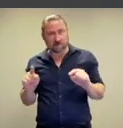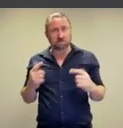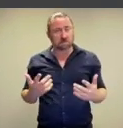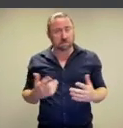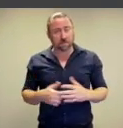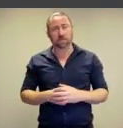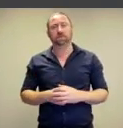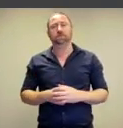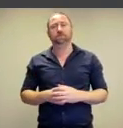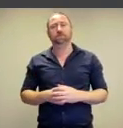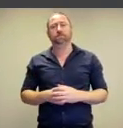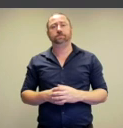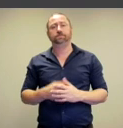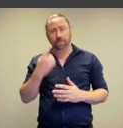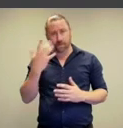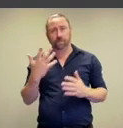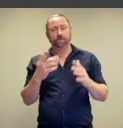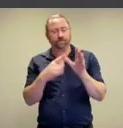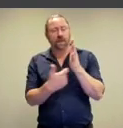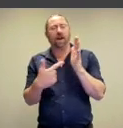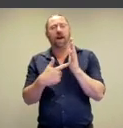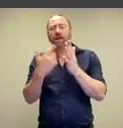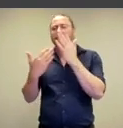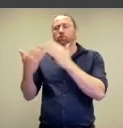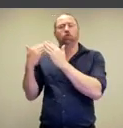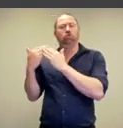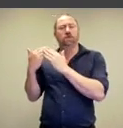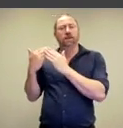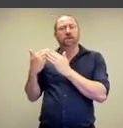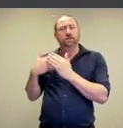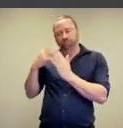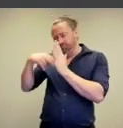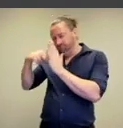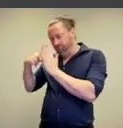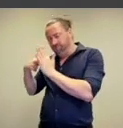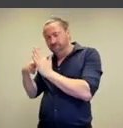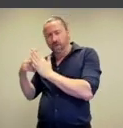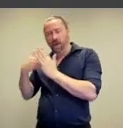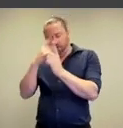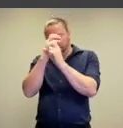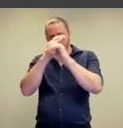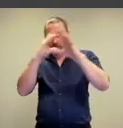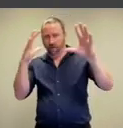know. Well, we can turn